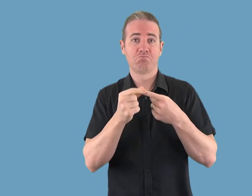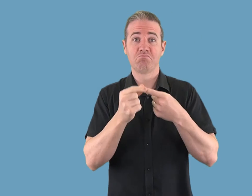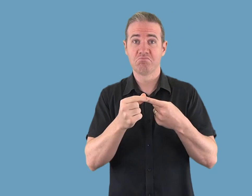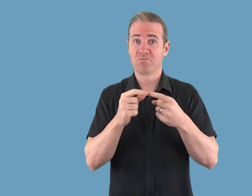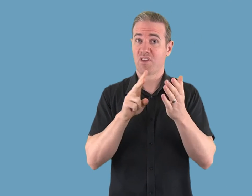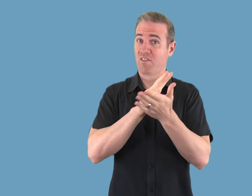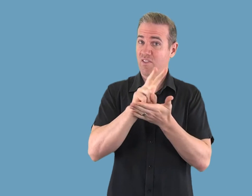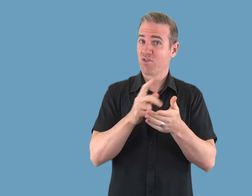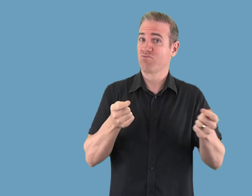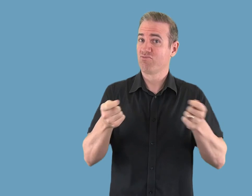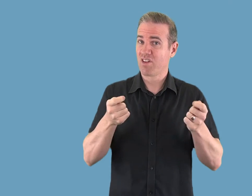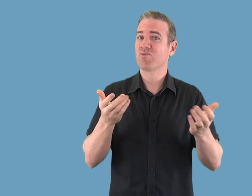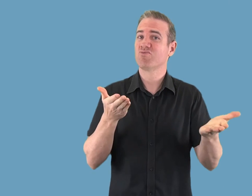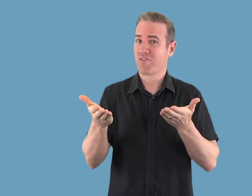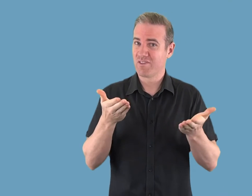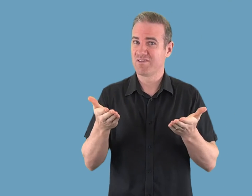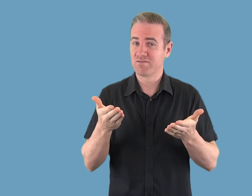to make and receive phone calls, including video relay for